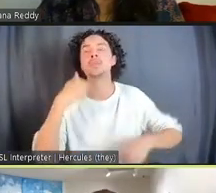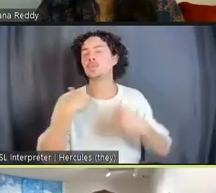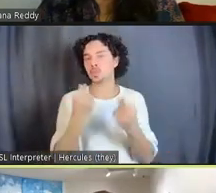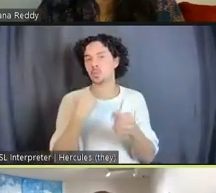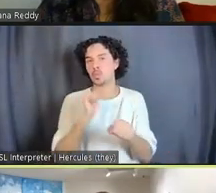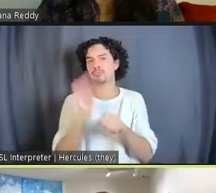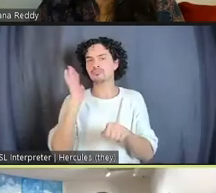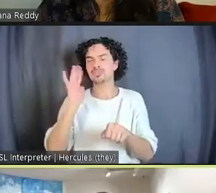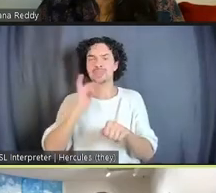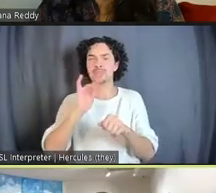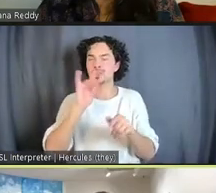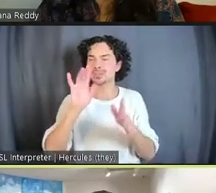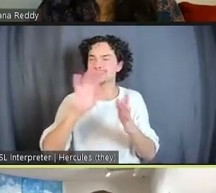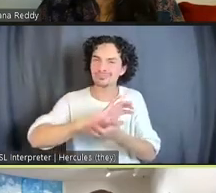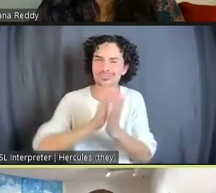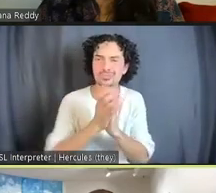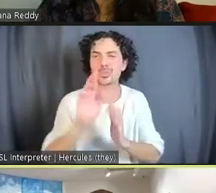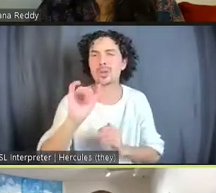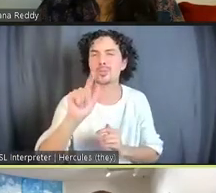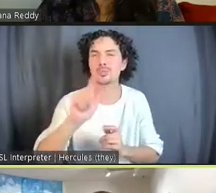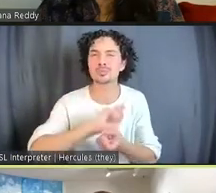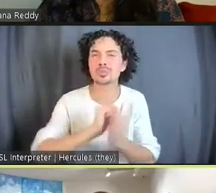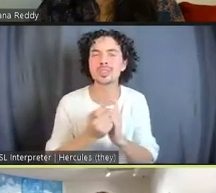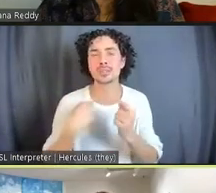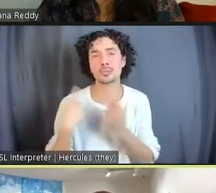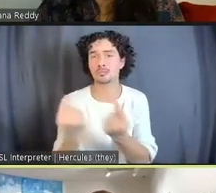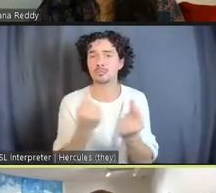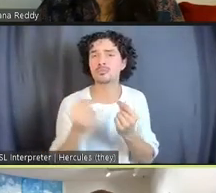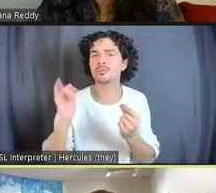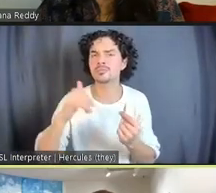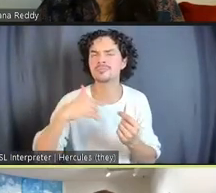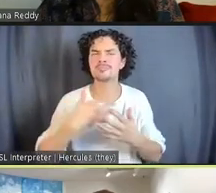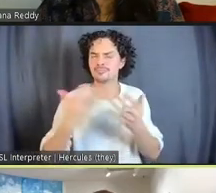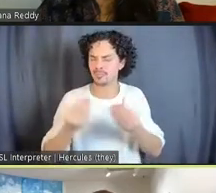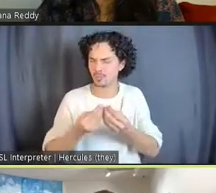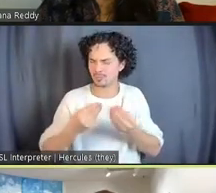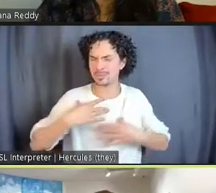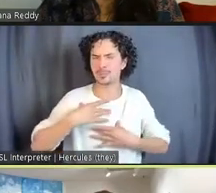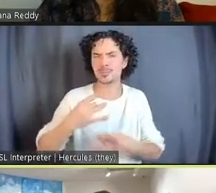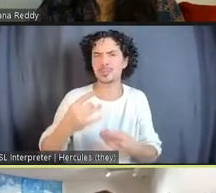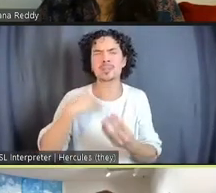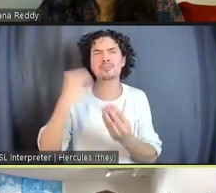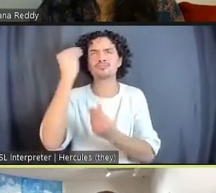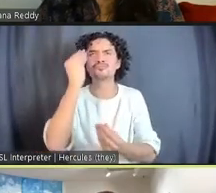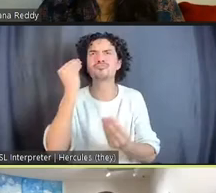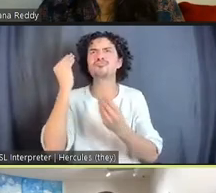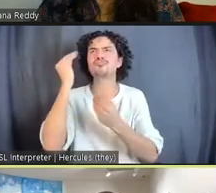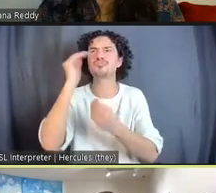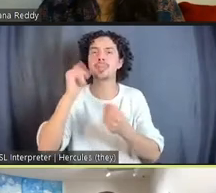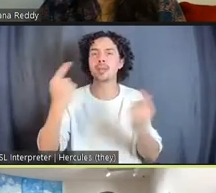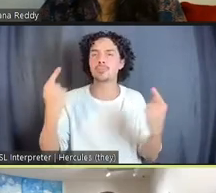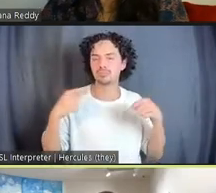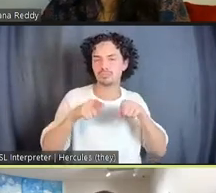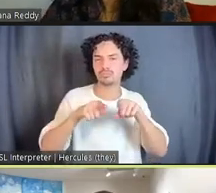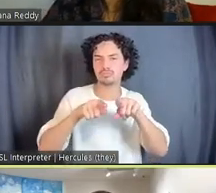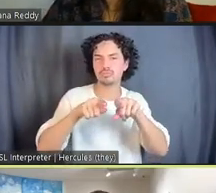radically challenged that, and in doing that, I got much more interested in thinking about the parallel relationships between prisons and the